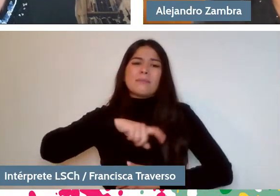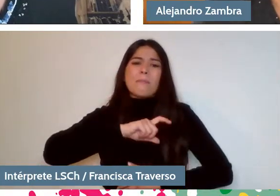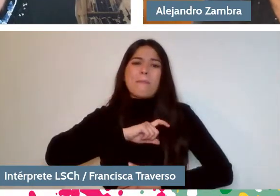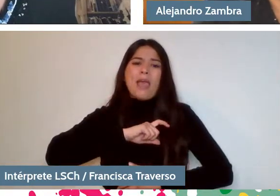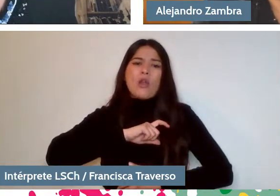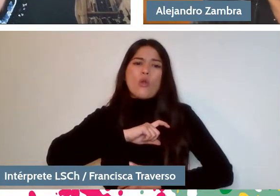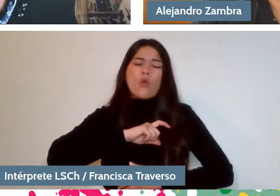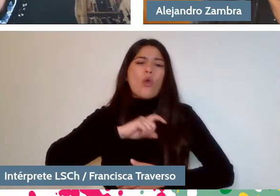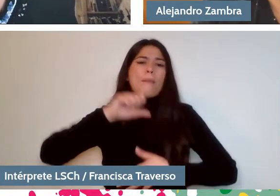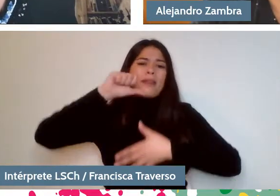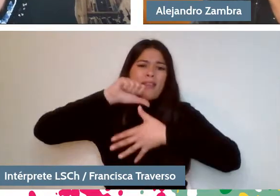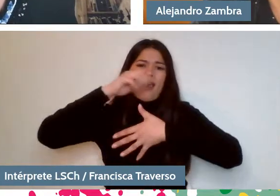Then, Soledad would say...